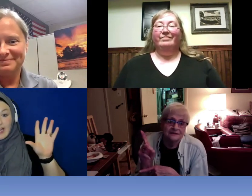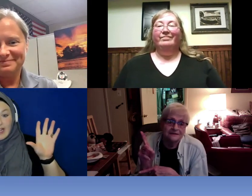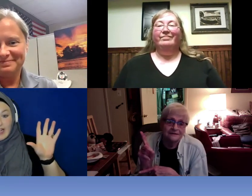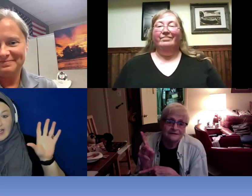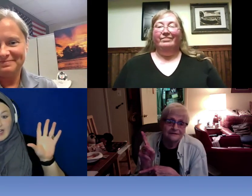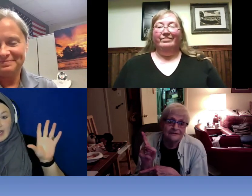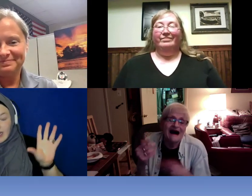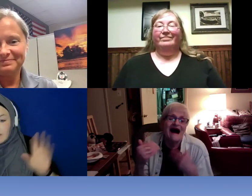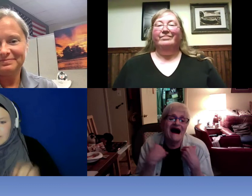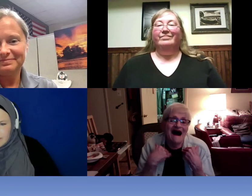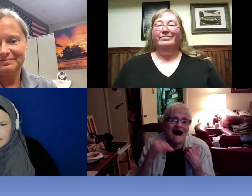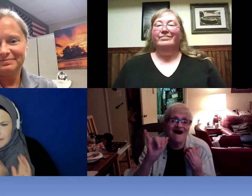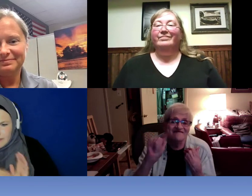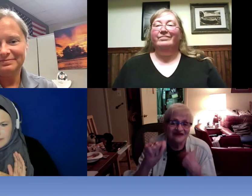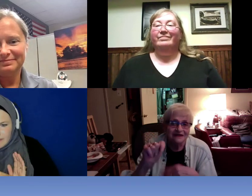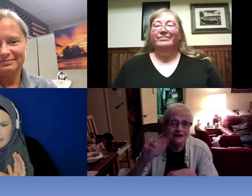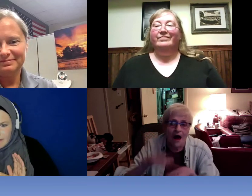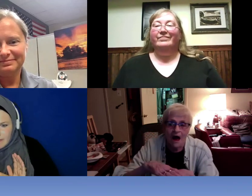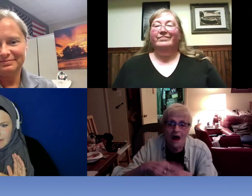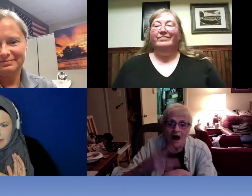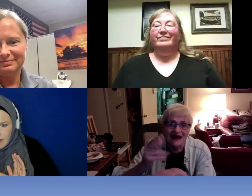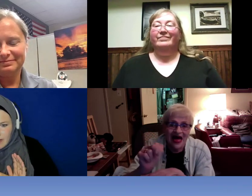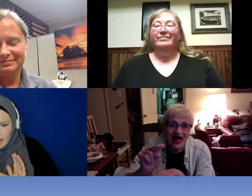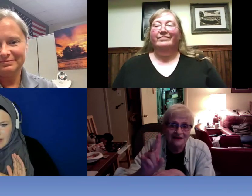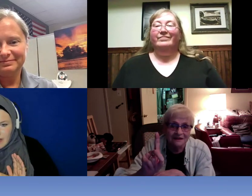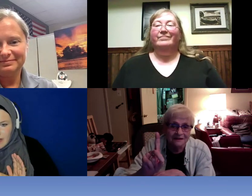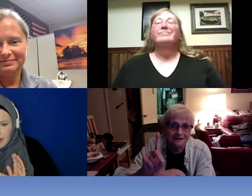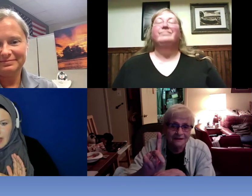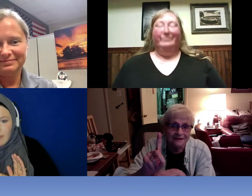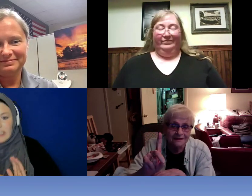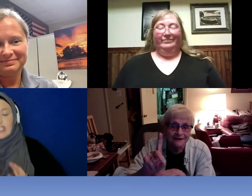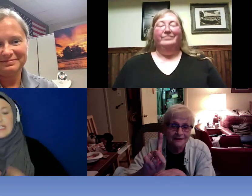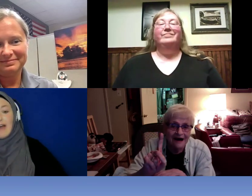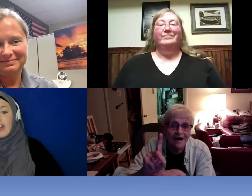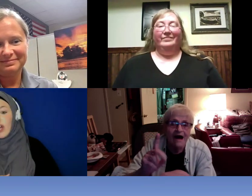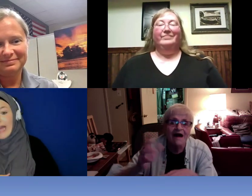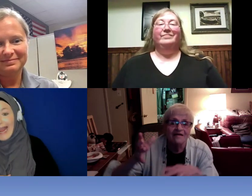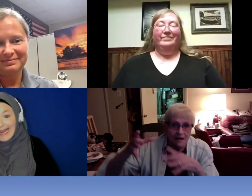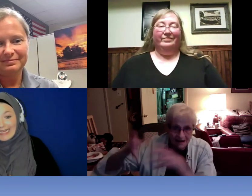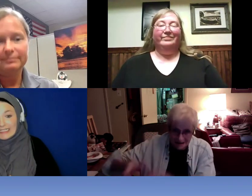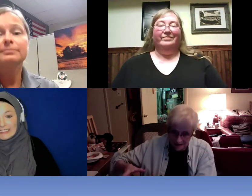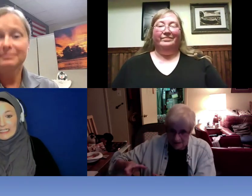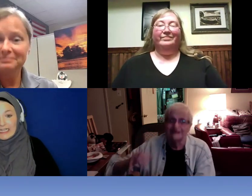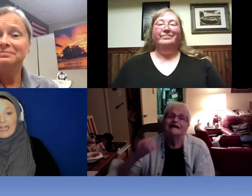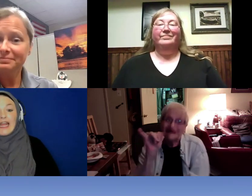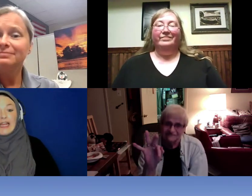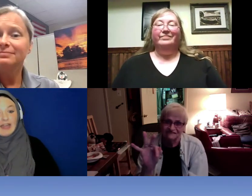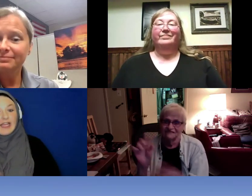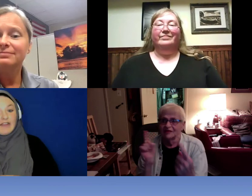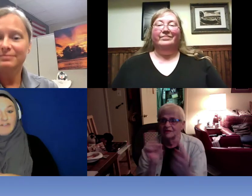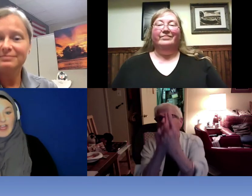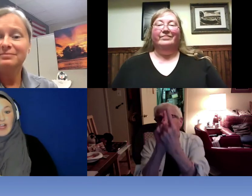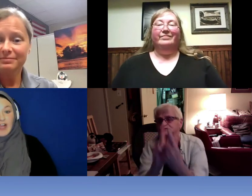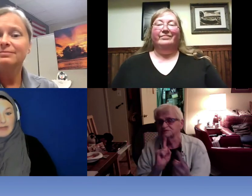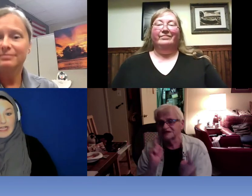I mean just have it on hand like if they come